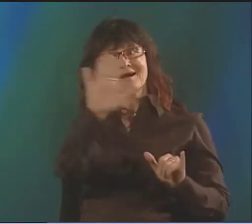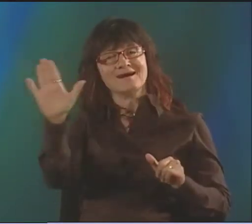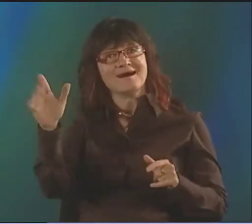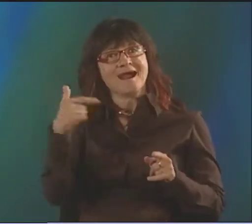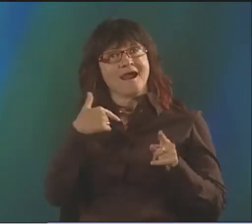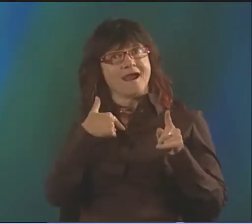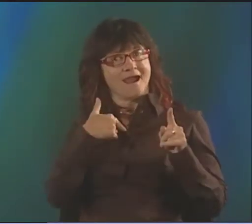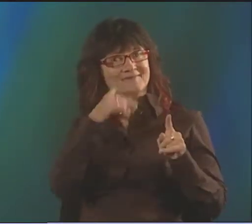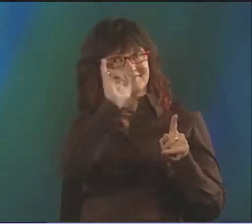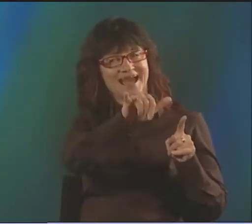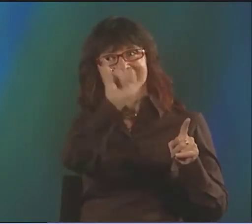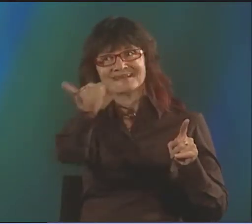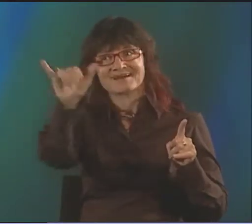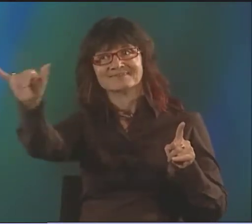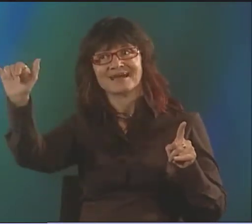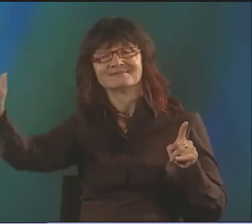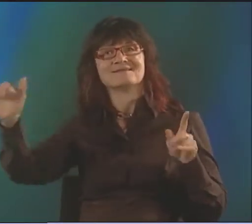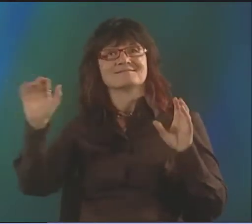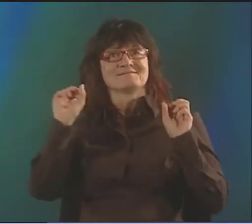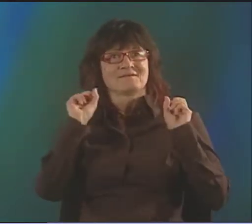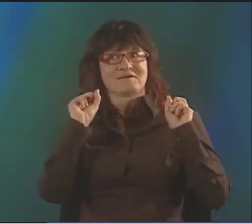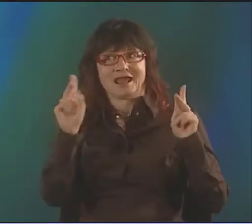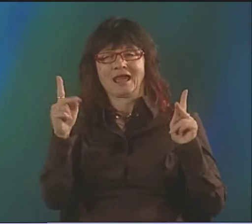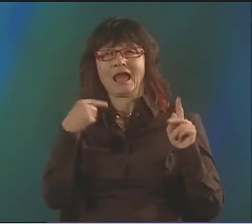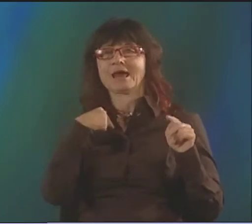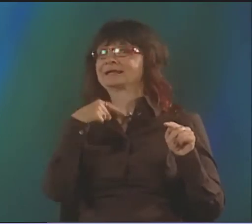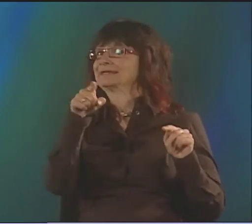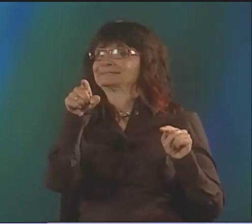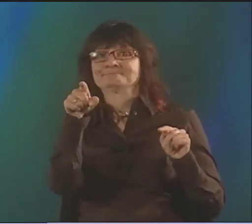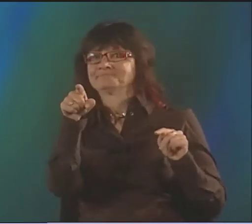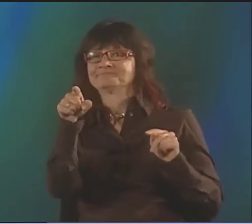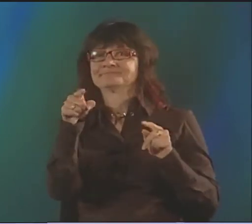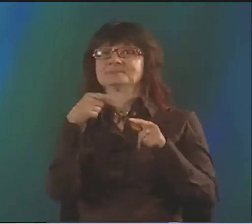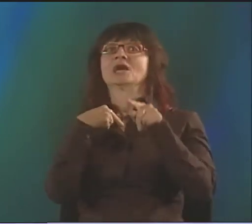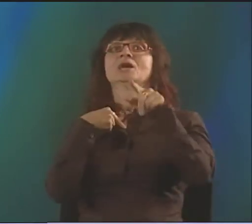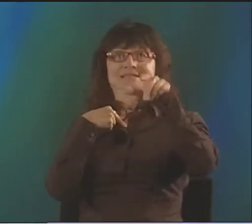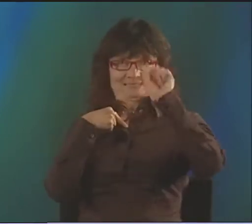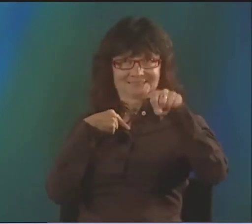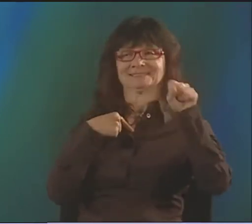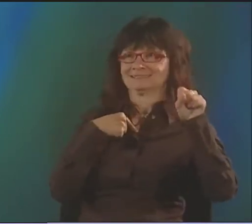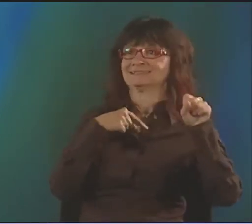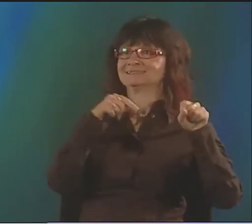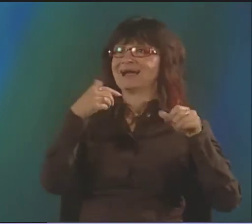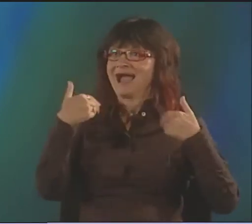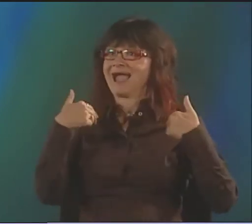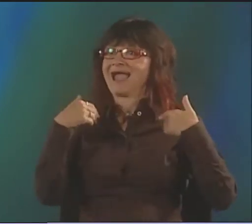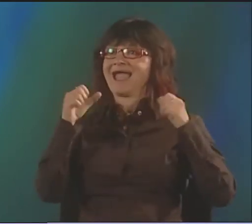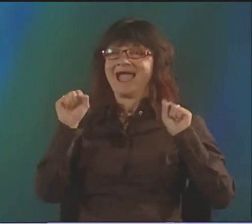WOULD LOOK AT DIFFERENT STYLES OF WRITING AND LOOK AT THOSE AND MAKE COMPARISONS. I DO THE SAME THING AND LOOK AT OTHER PEOPLE'S.